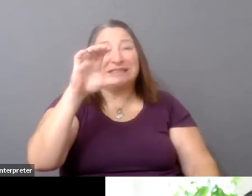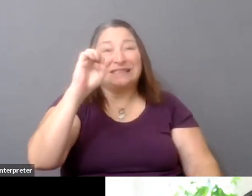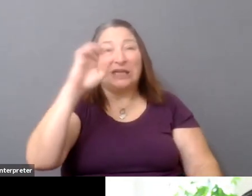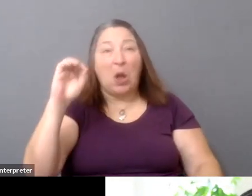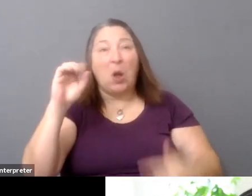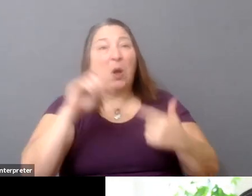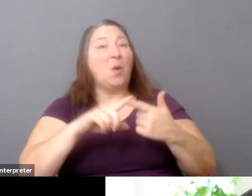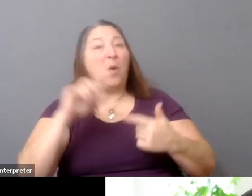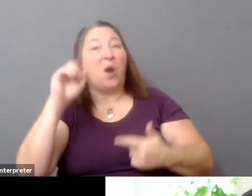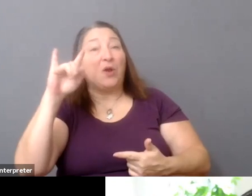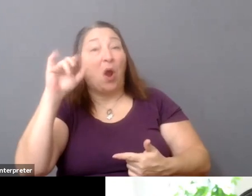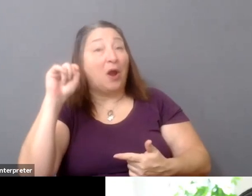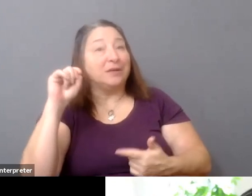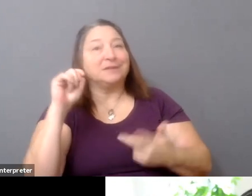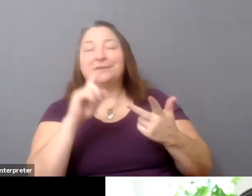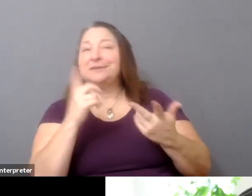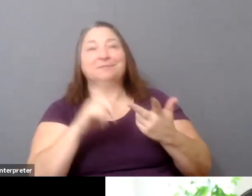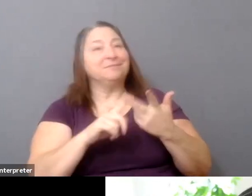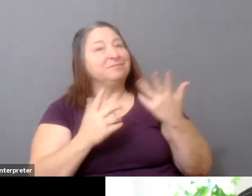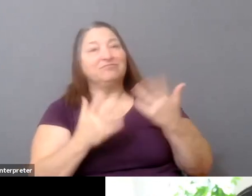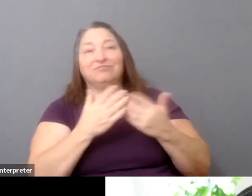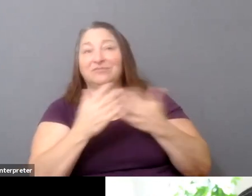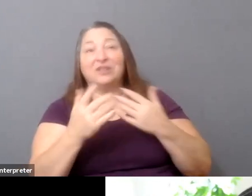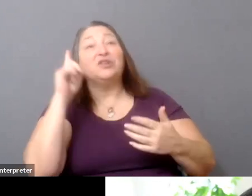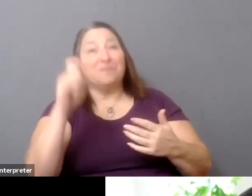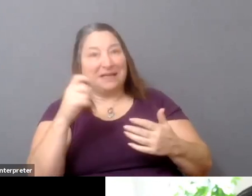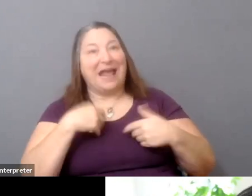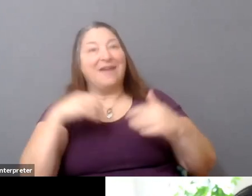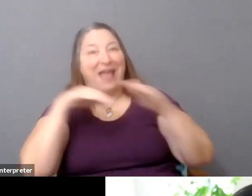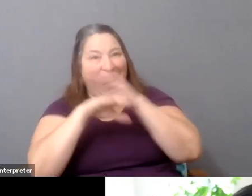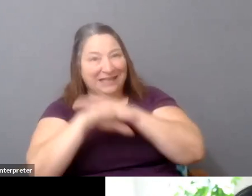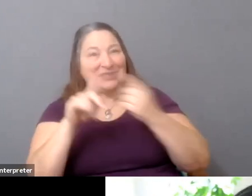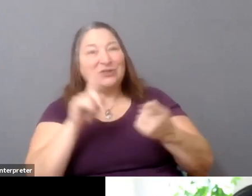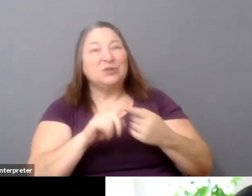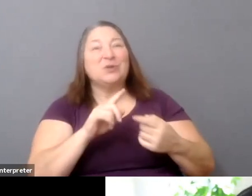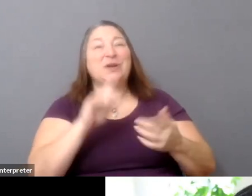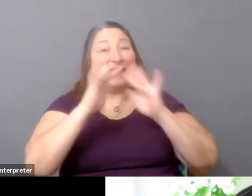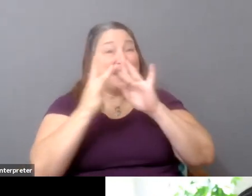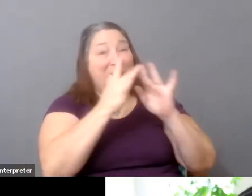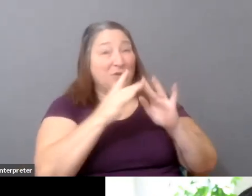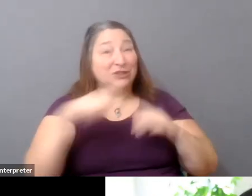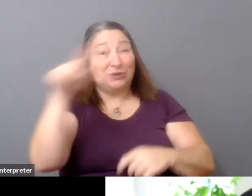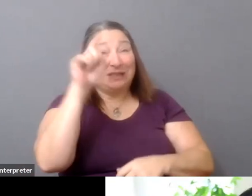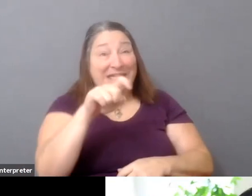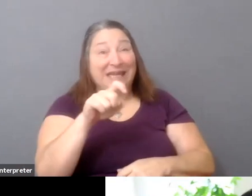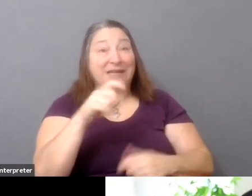is a function of whether or not you have access to the relevant networks that you need, and money, information, power, people kind of flow